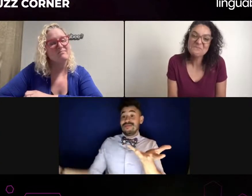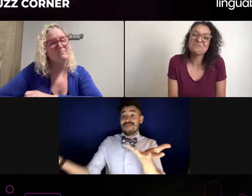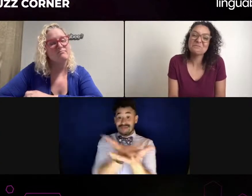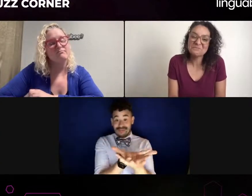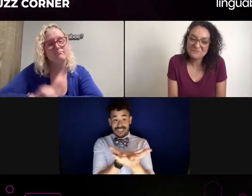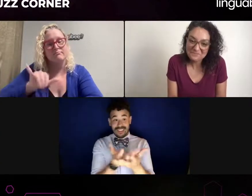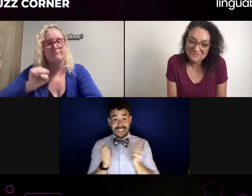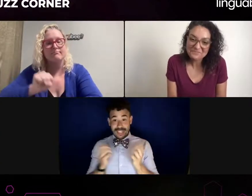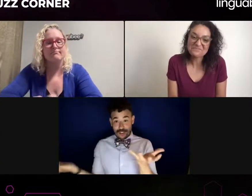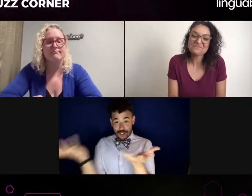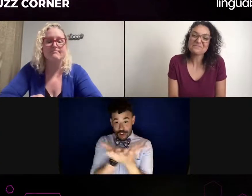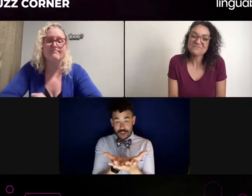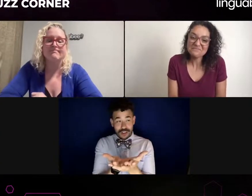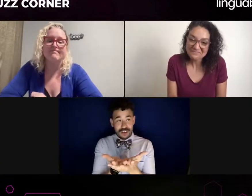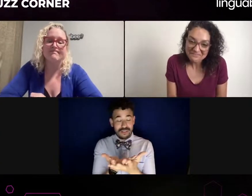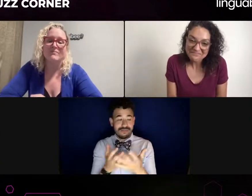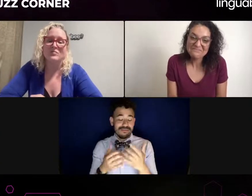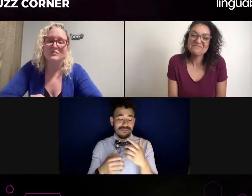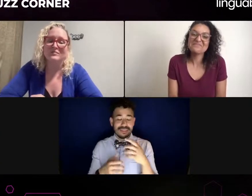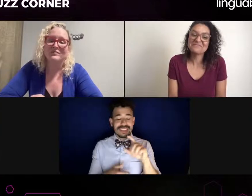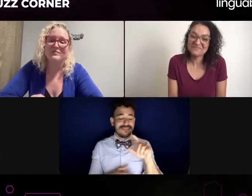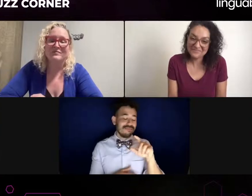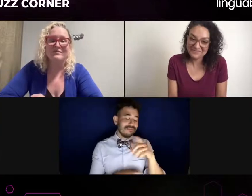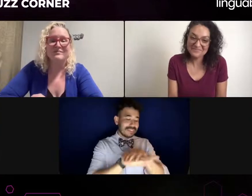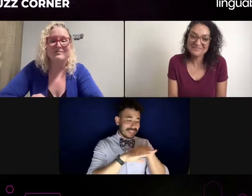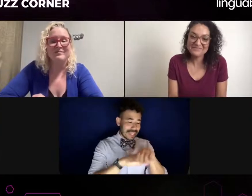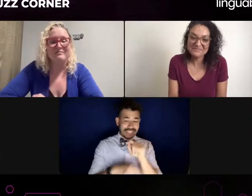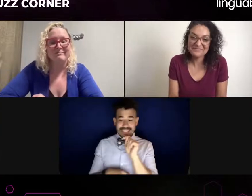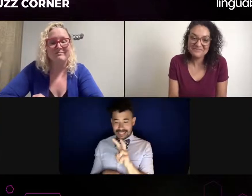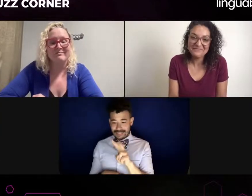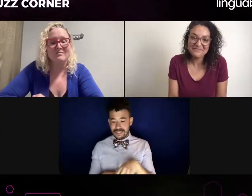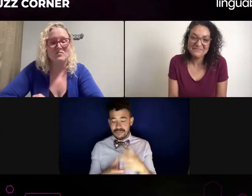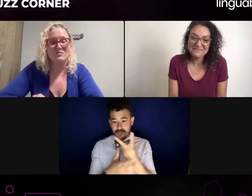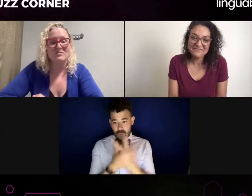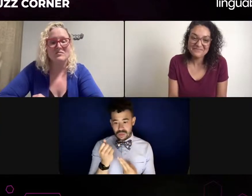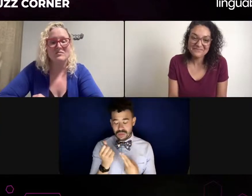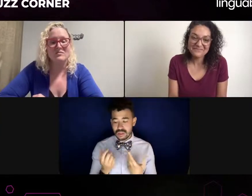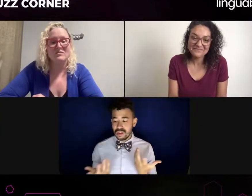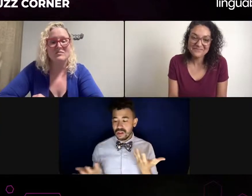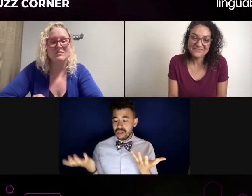Right now, that's making me curious in a perfect world,